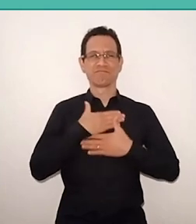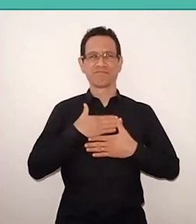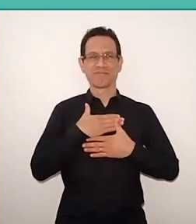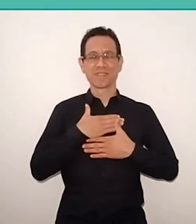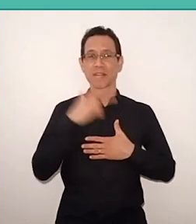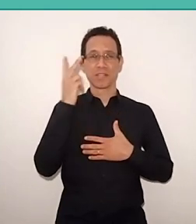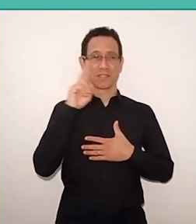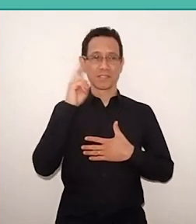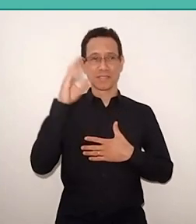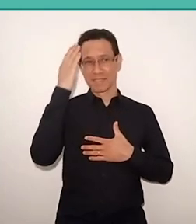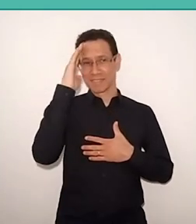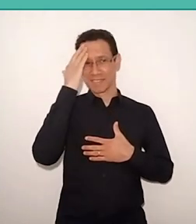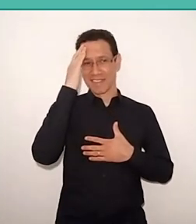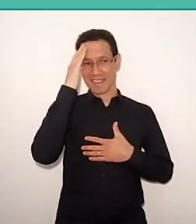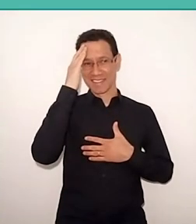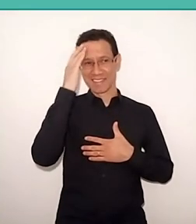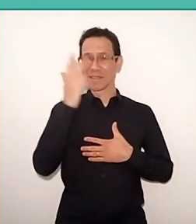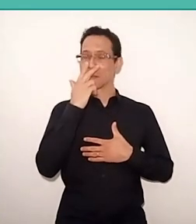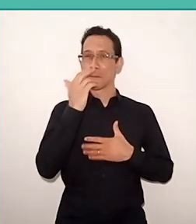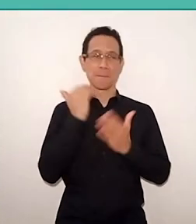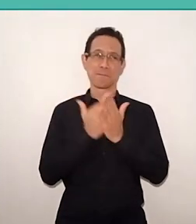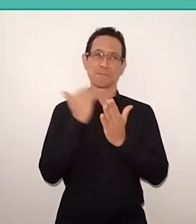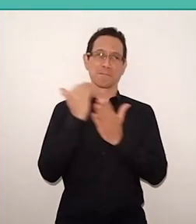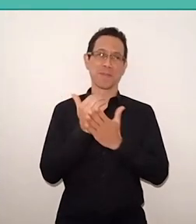I was much more African than I thought,